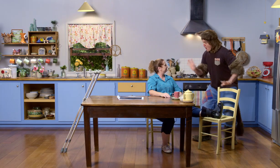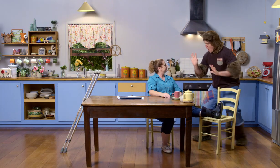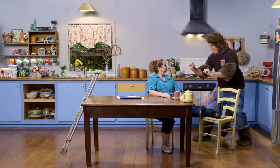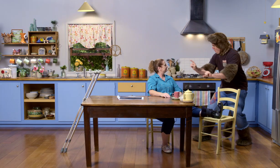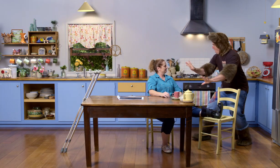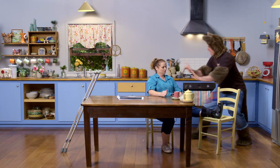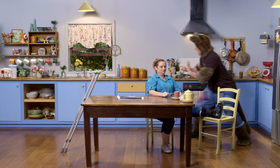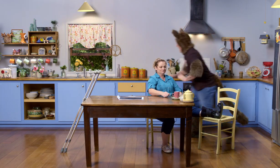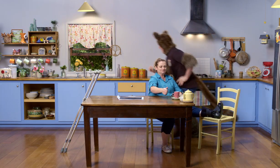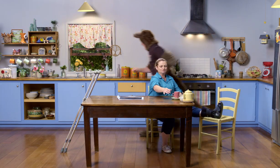Now, you wait there.